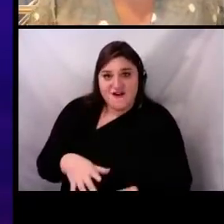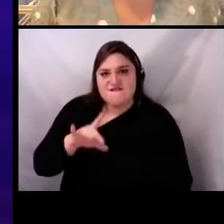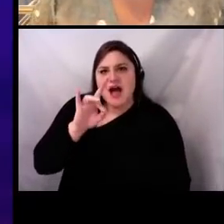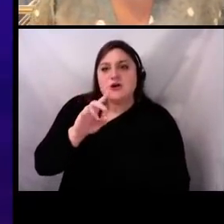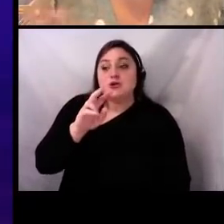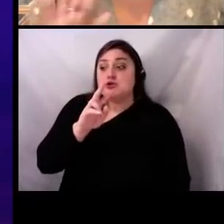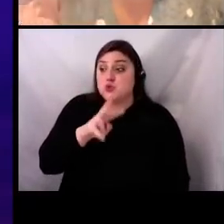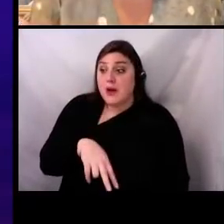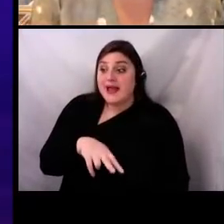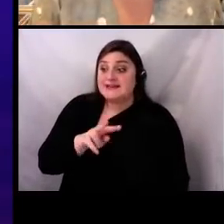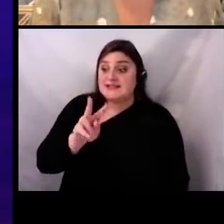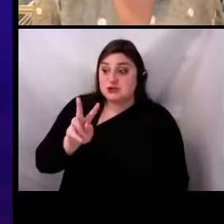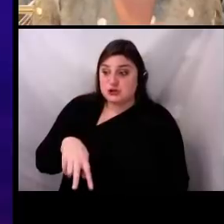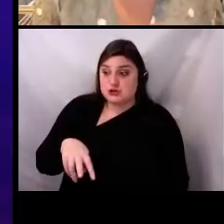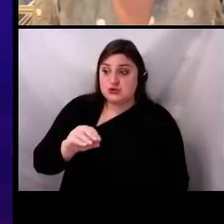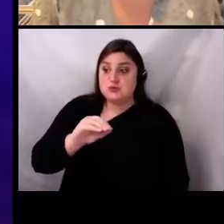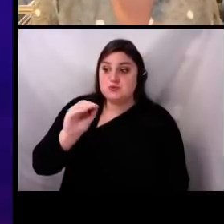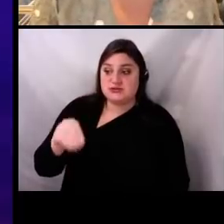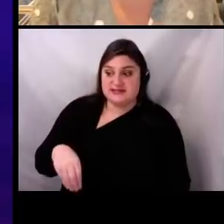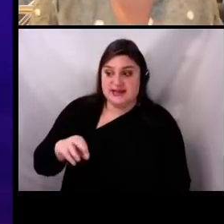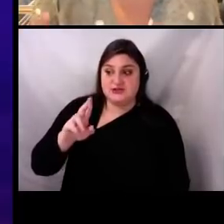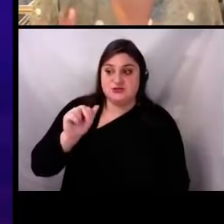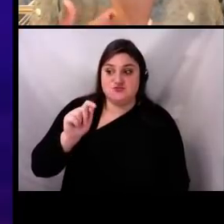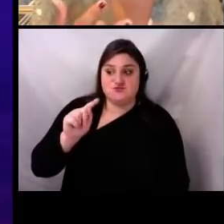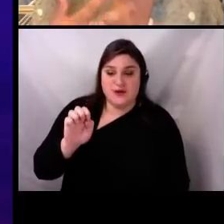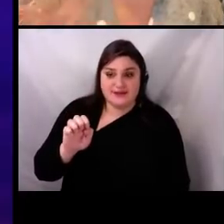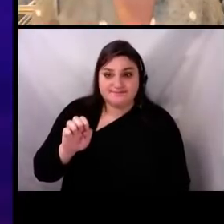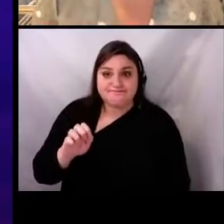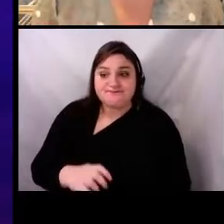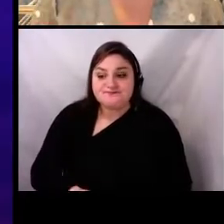So, we were thrilled by the response we saw with this format of